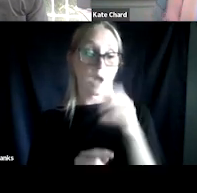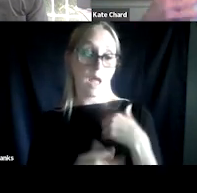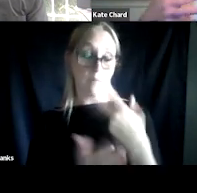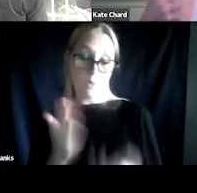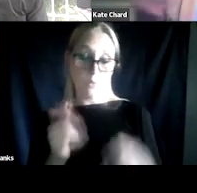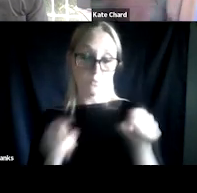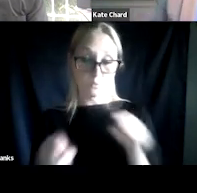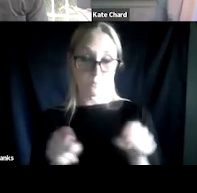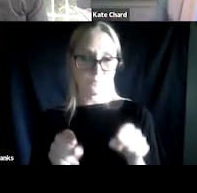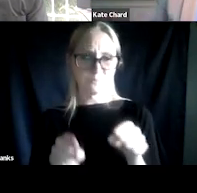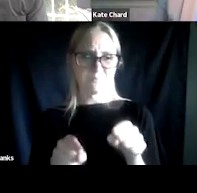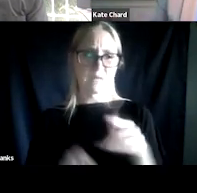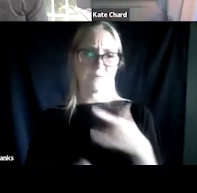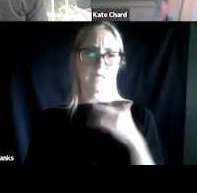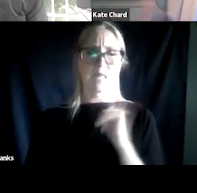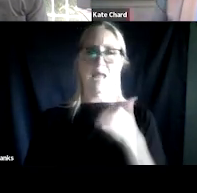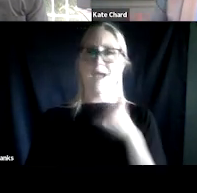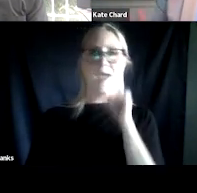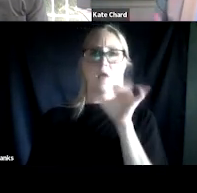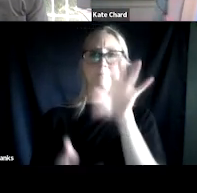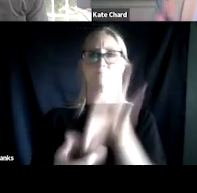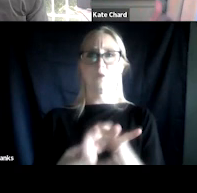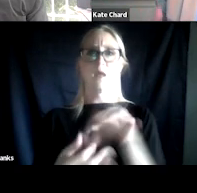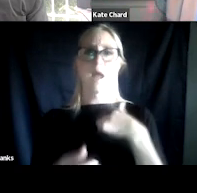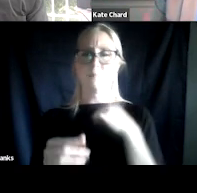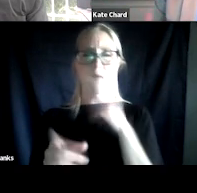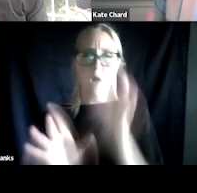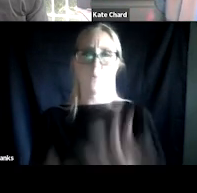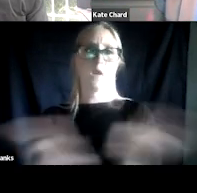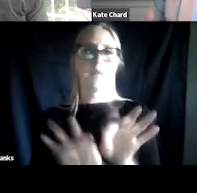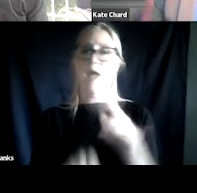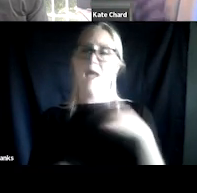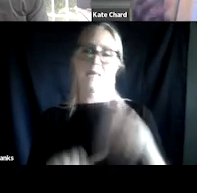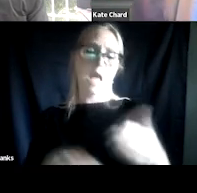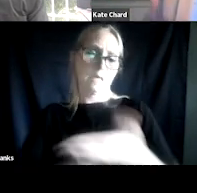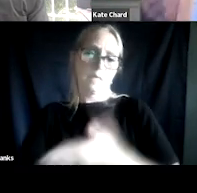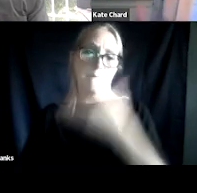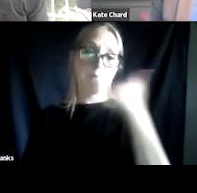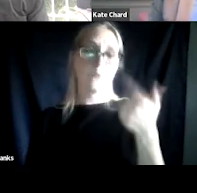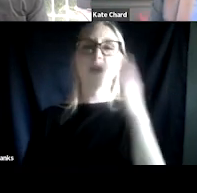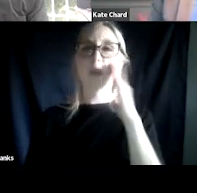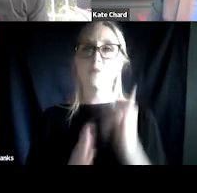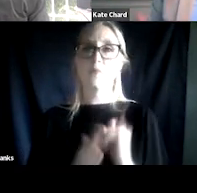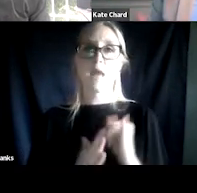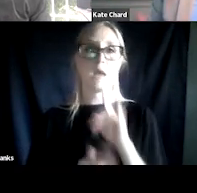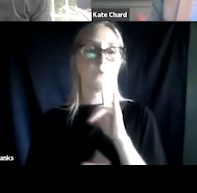I don't belong, I'm not worth it, I can't get better. We know that that sense of burdensomeness